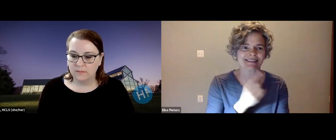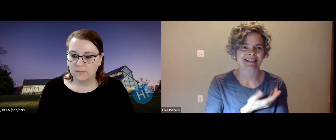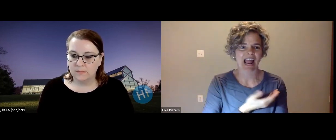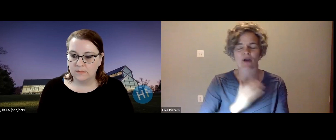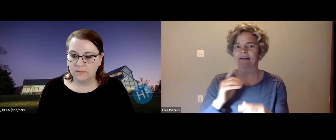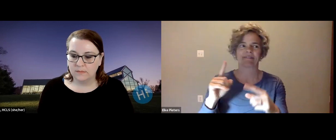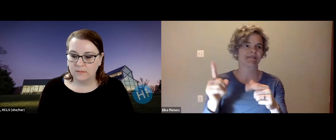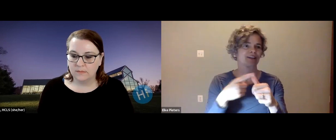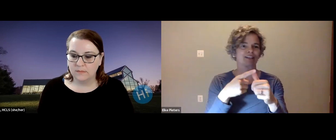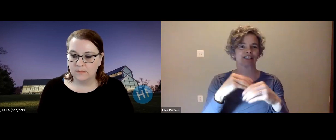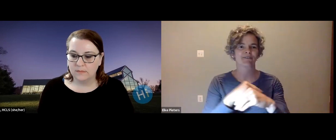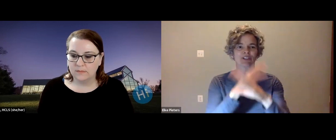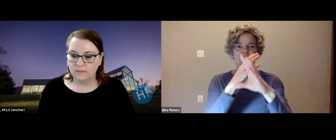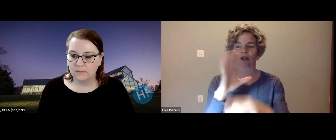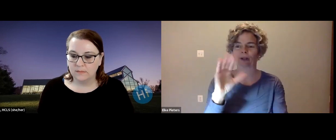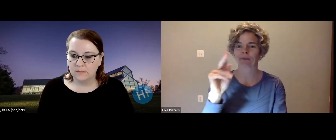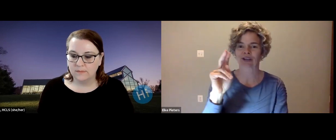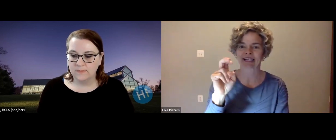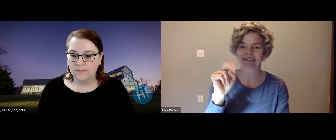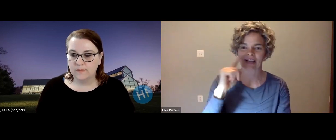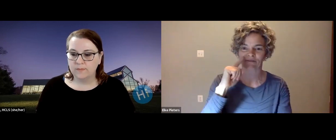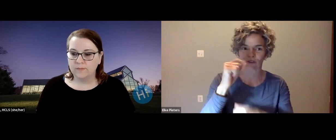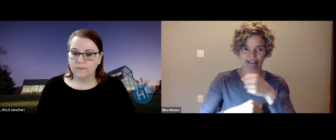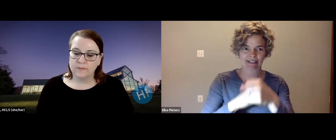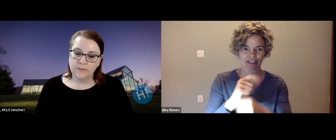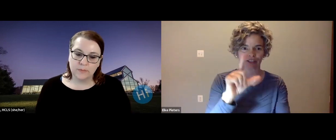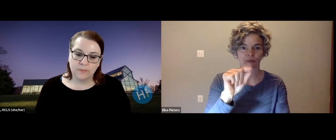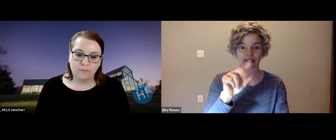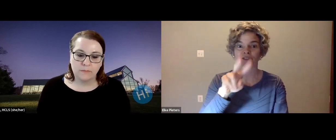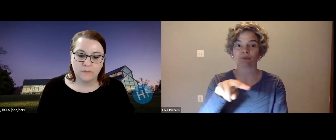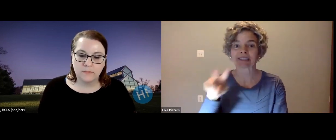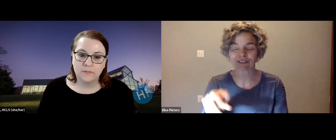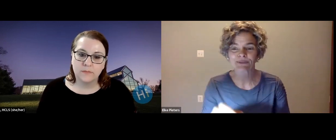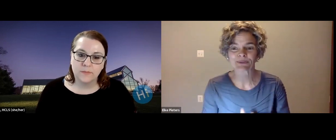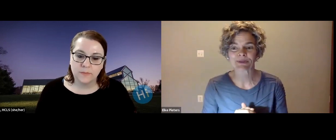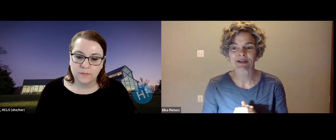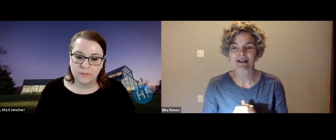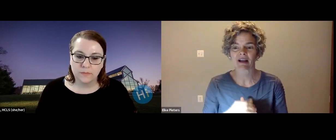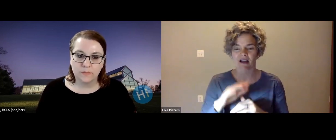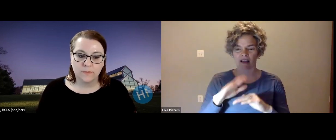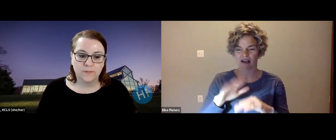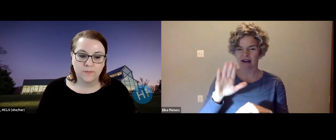partnered and put together different book events. Tonight